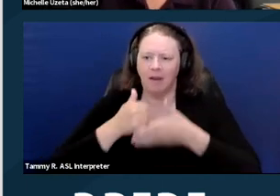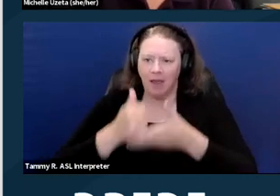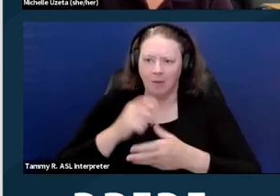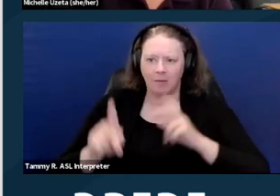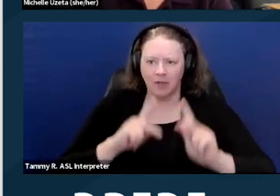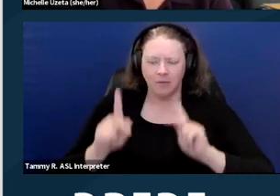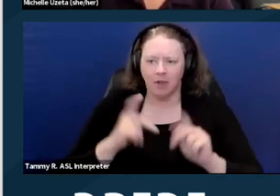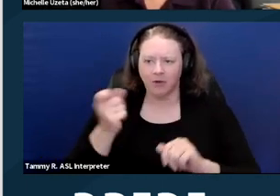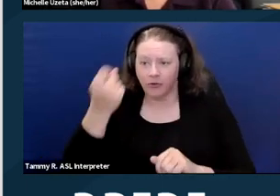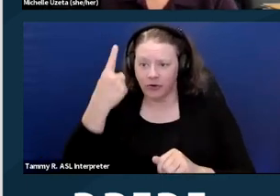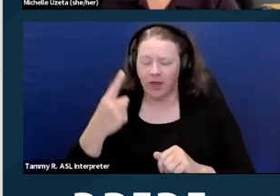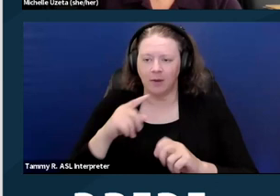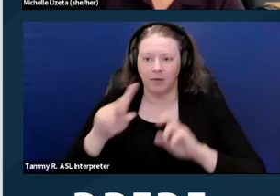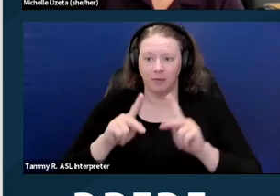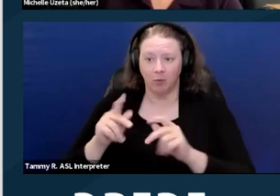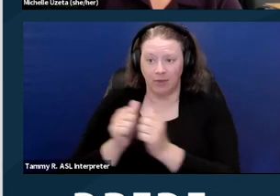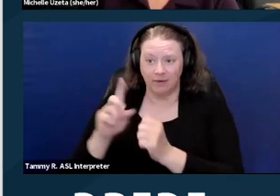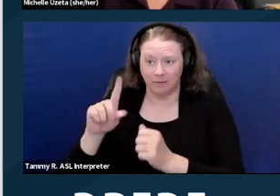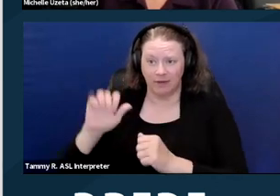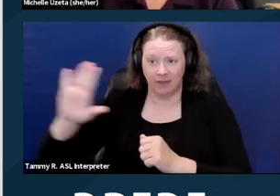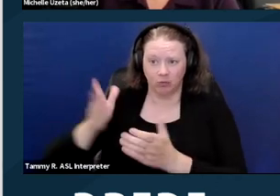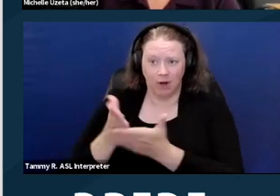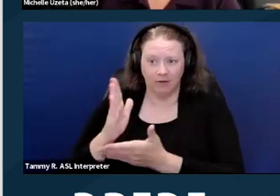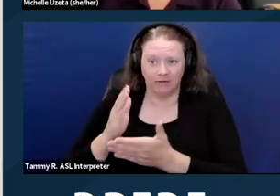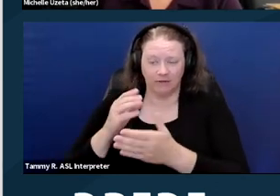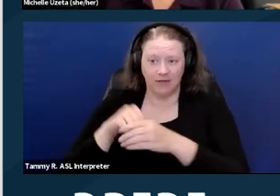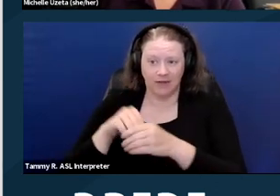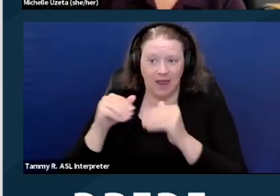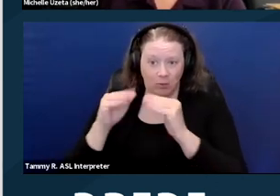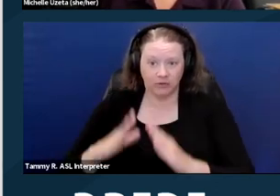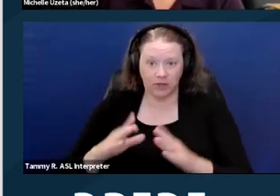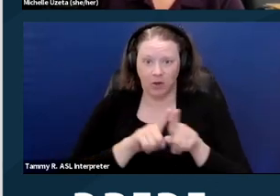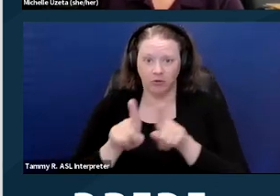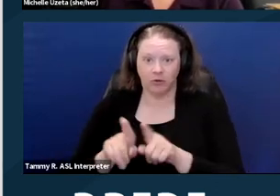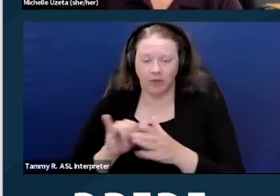with disabilities in housing. There's the joint statement on reasonable accommodations,